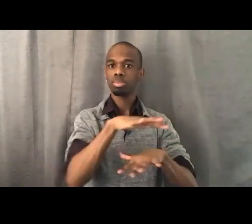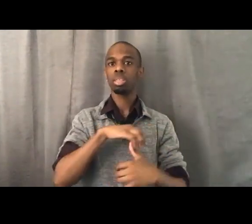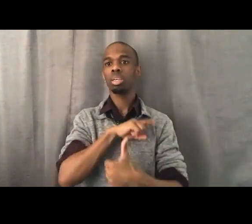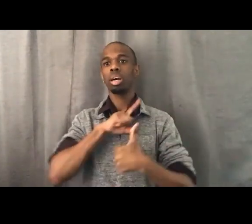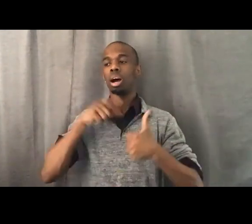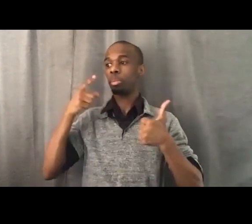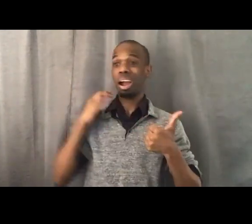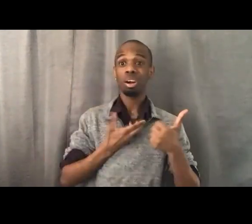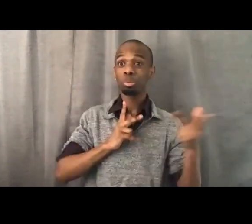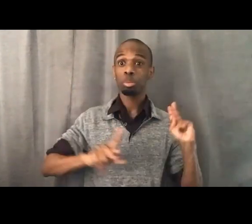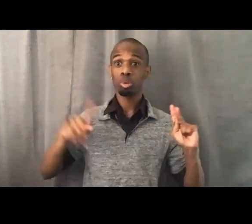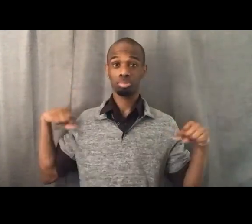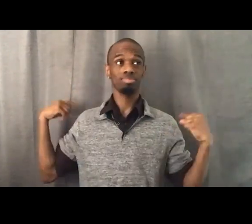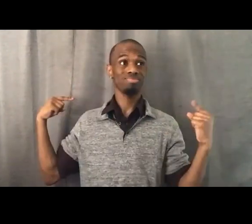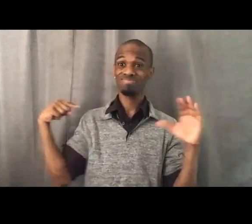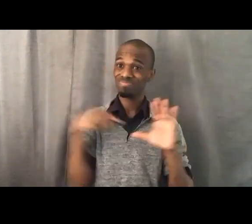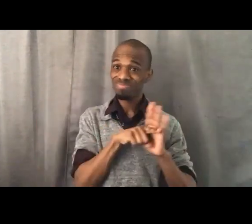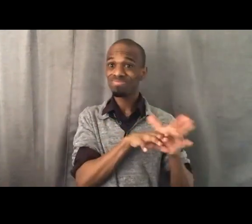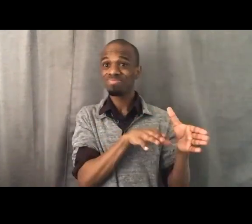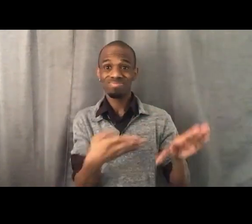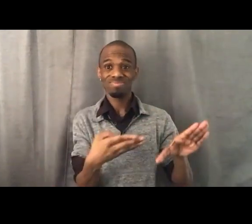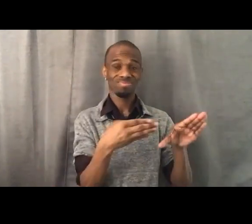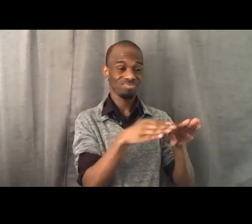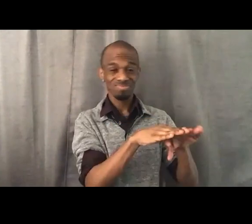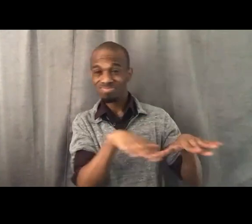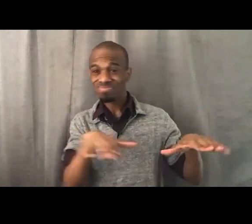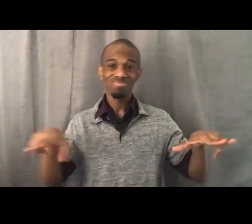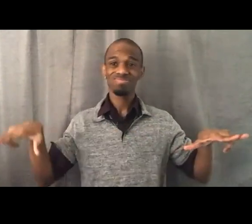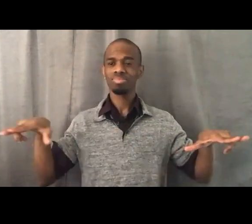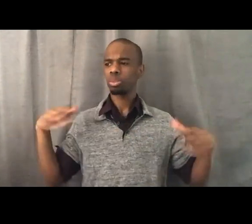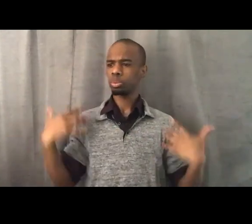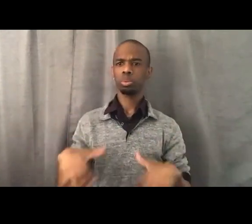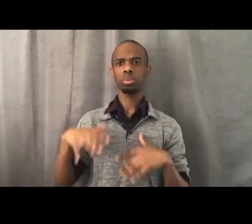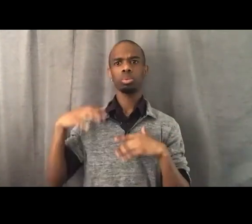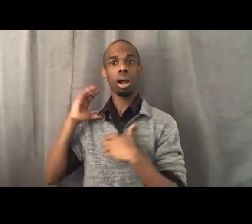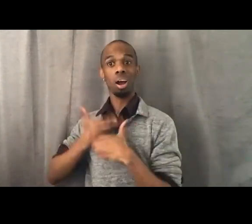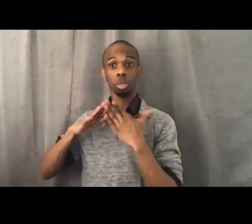the criminalization and incarceration of our people and the discreditation of our people.